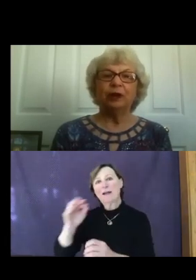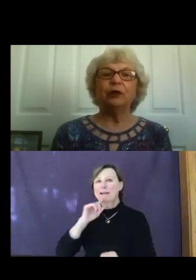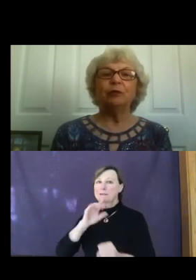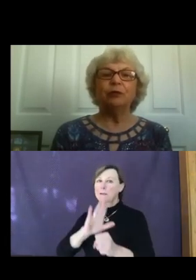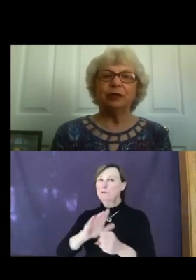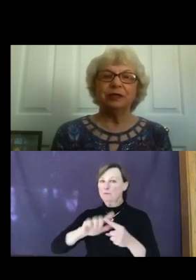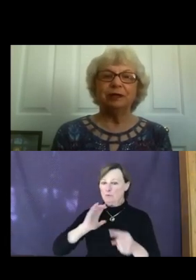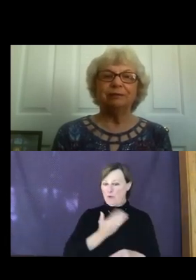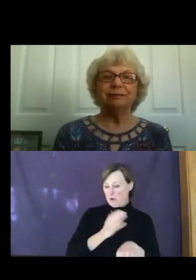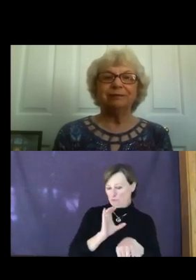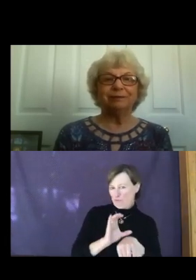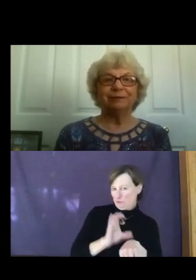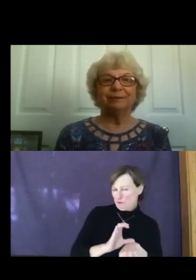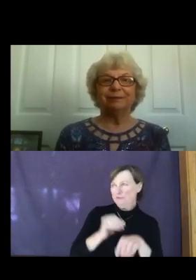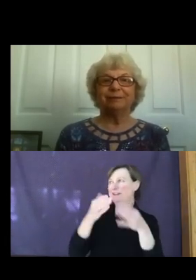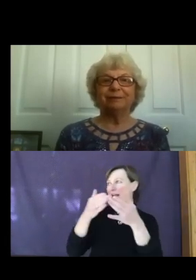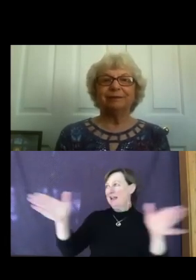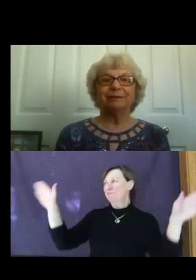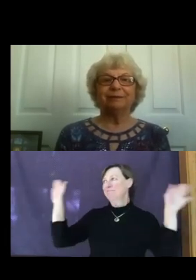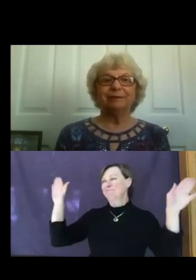community.